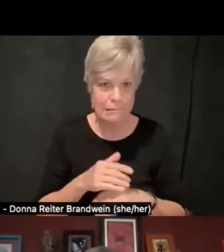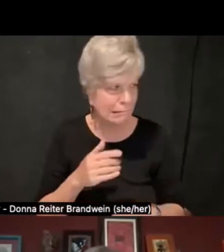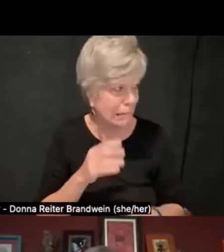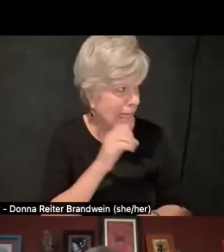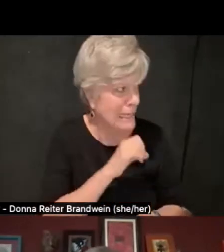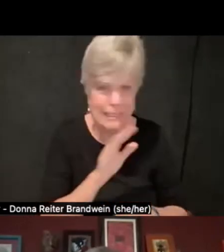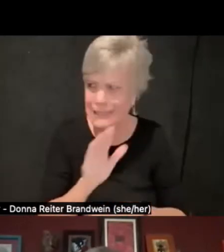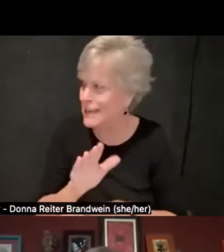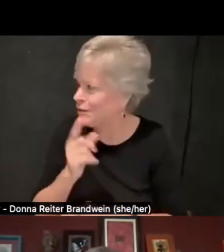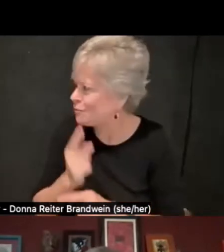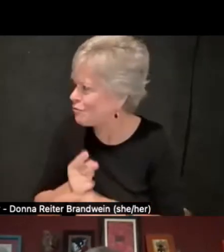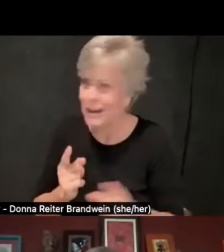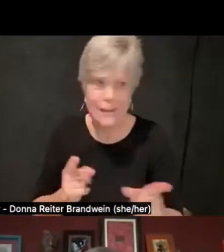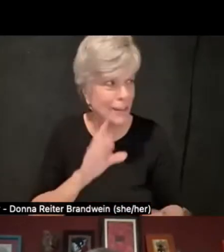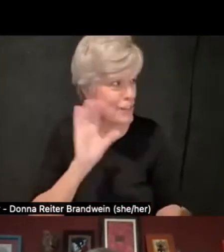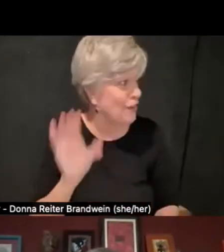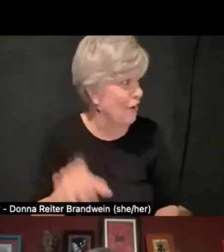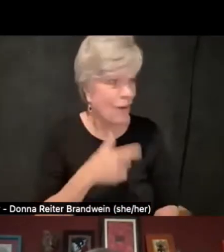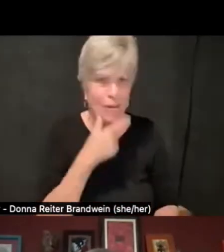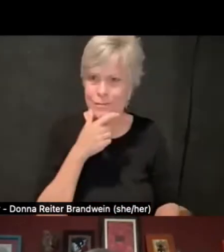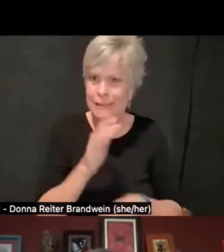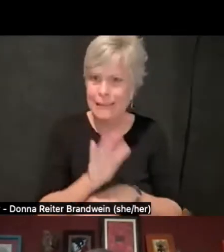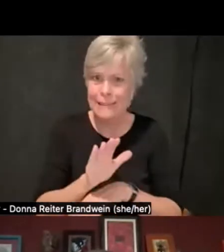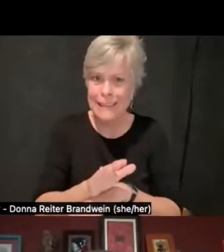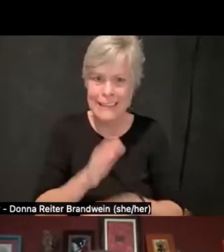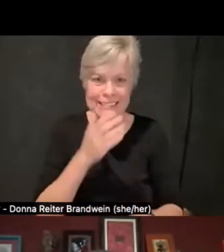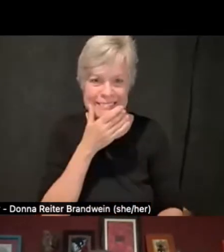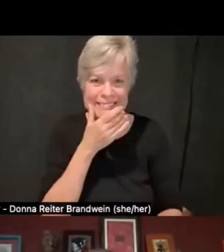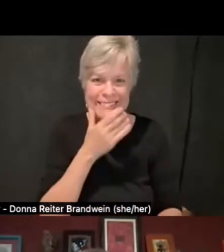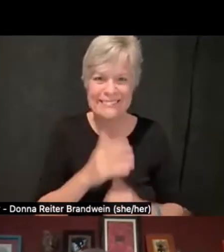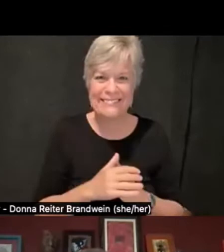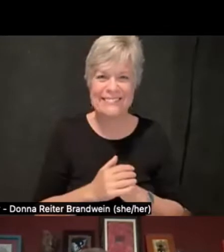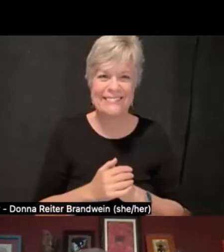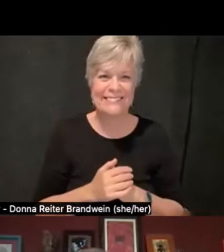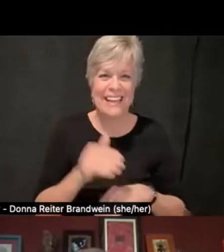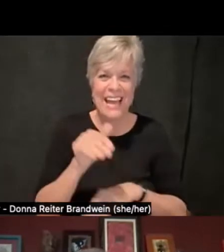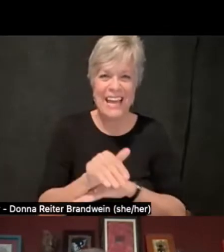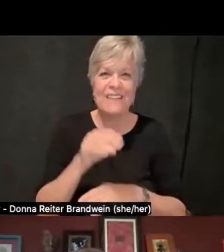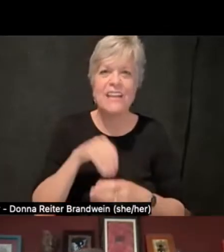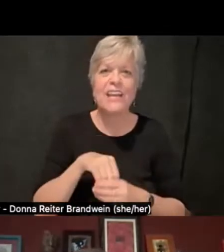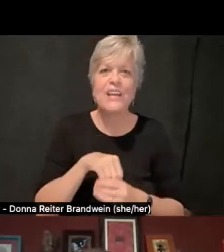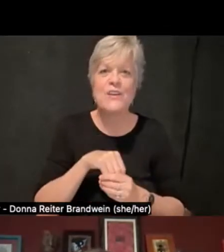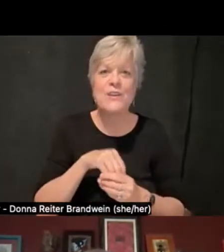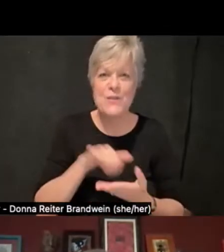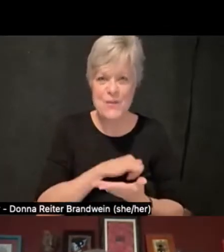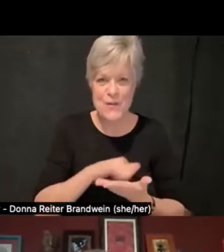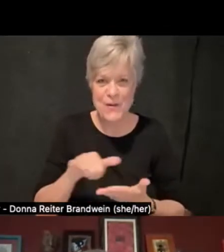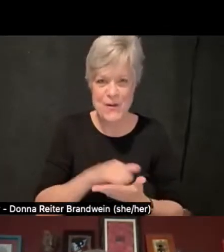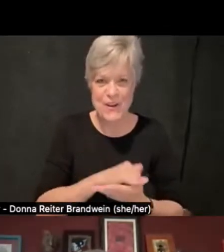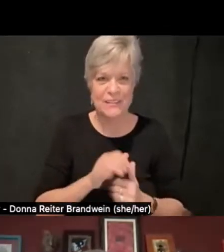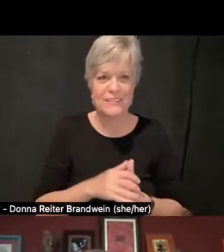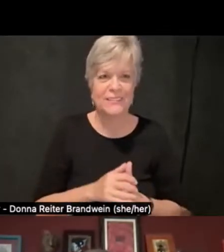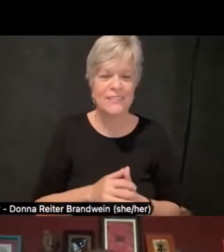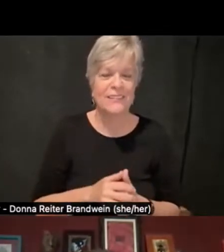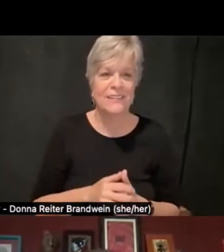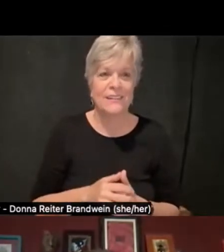Is it evening in Chicago? I guess so. It's evening in New York, at least from my perspective.